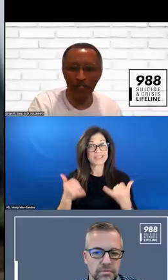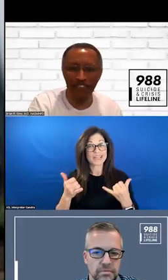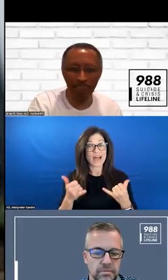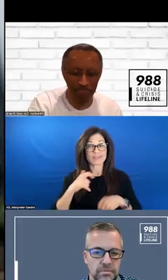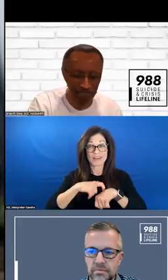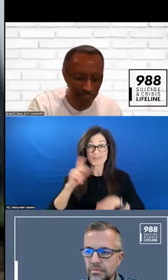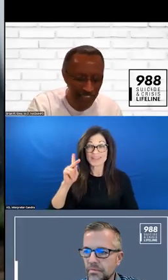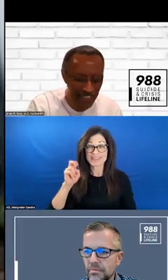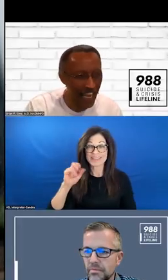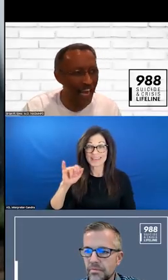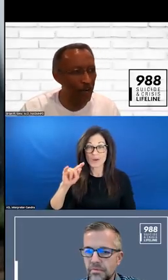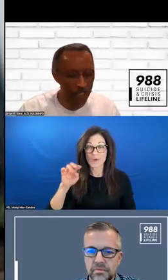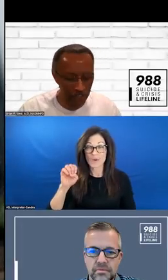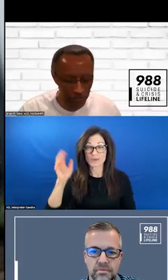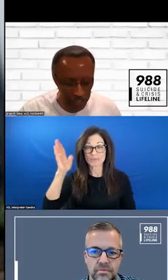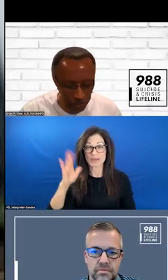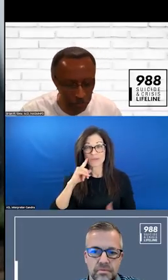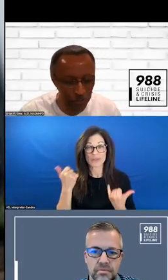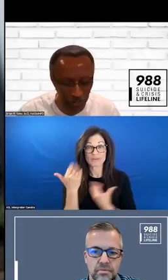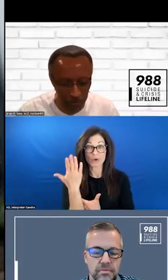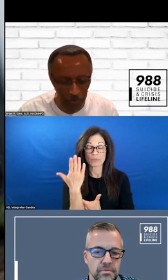MORNING. I WANTED TO INTRODUCE TO EVERYONE